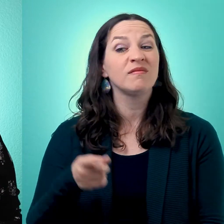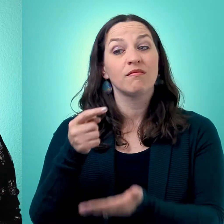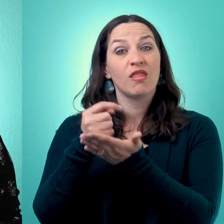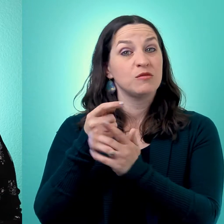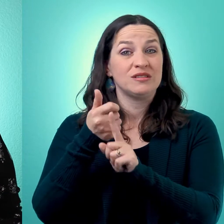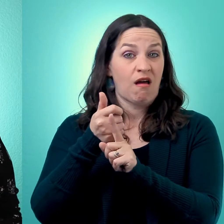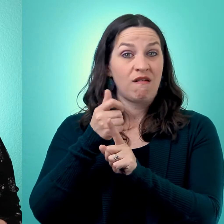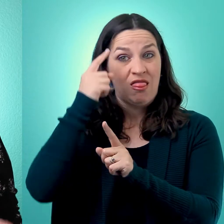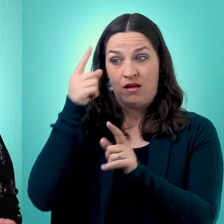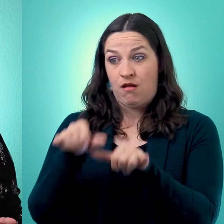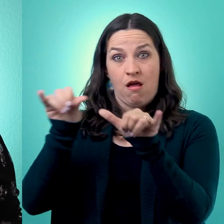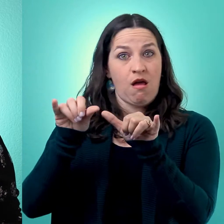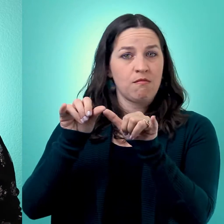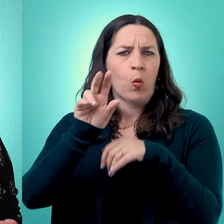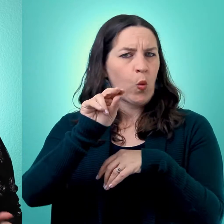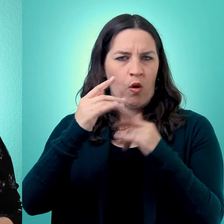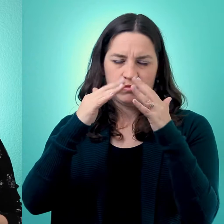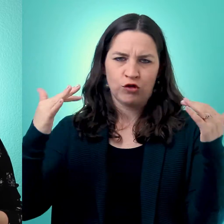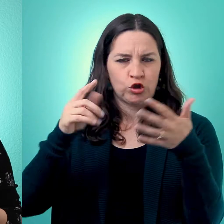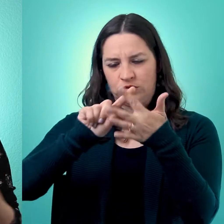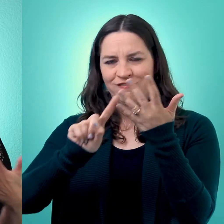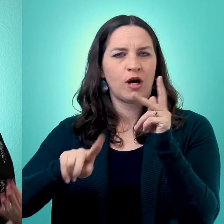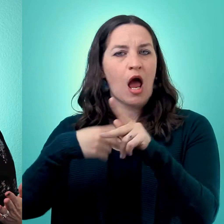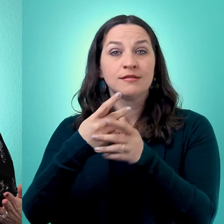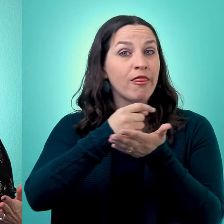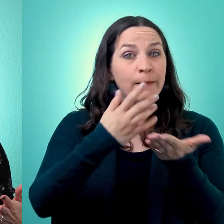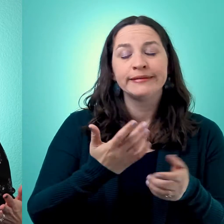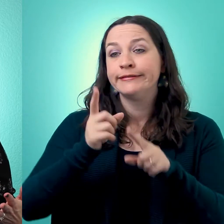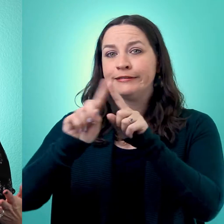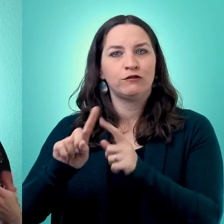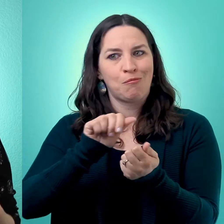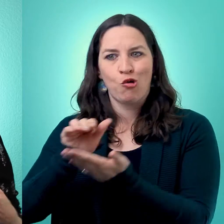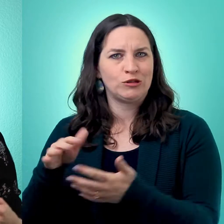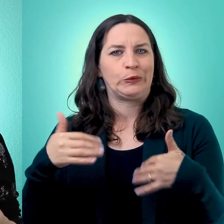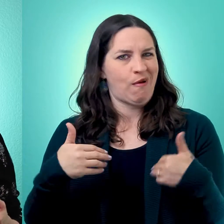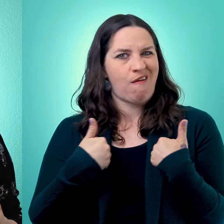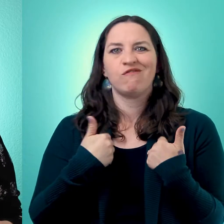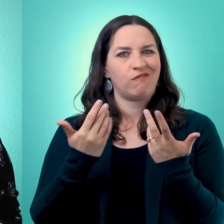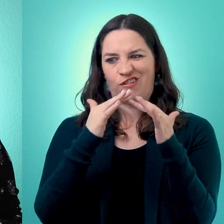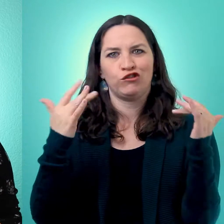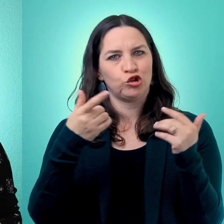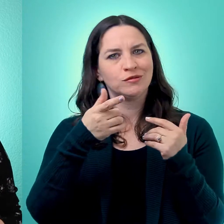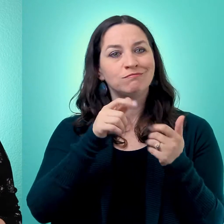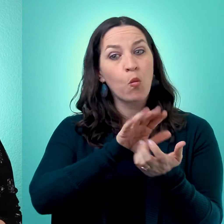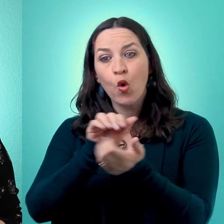Therapy is actually pretty diverse. There are all different kinds of therapists and we're going to be talking about that in Small Bites next